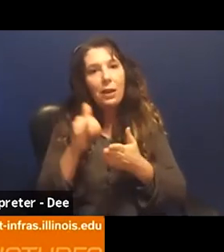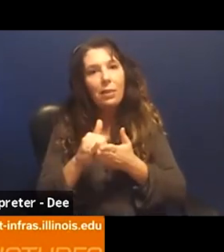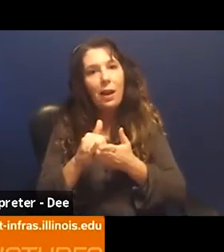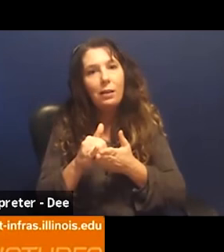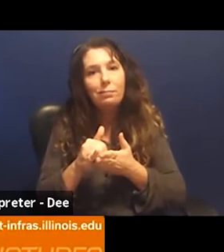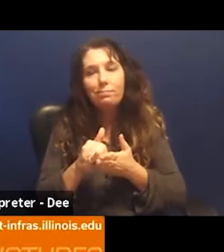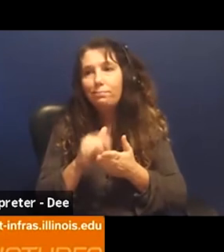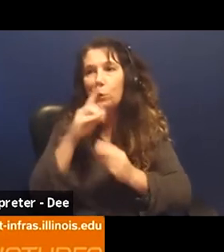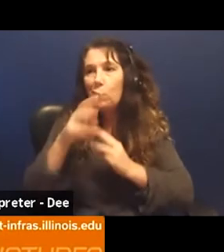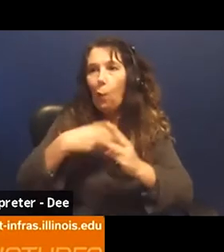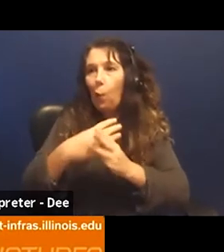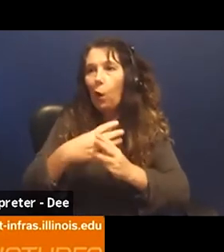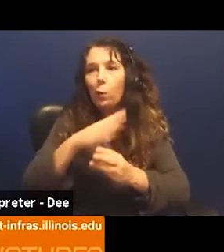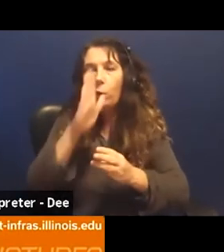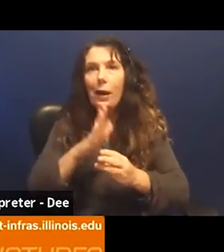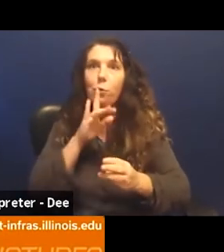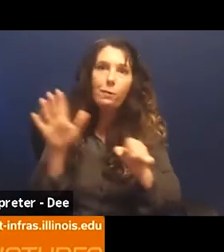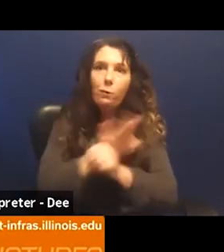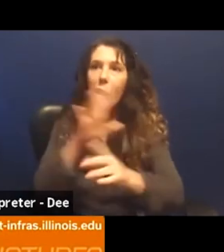be achieved.